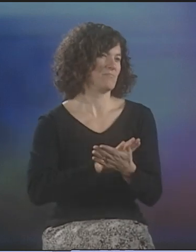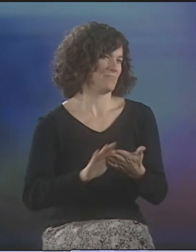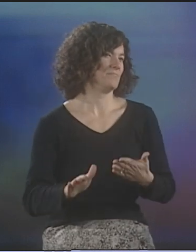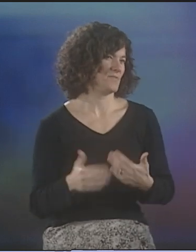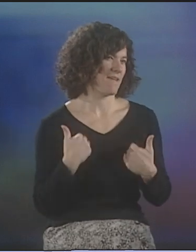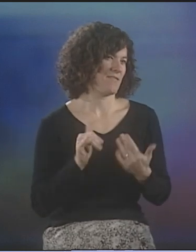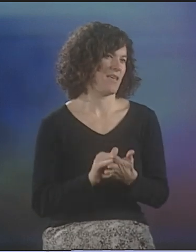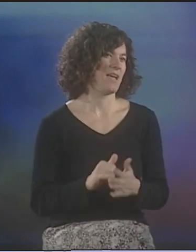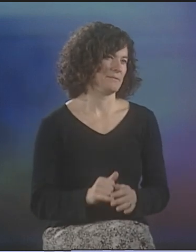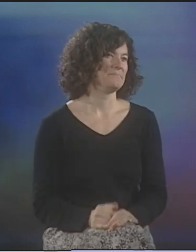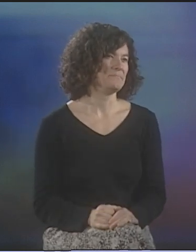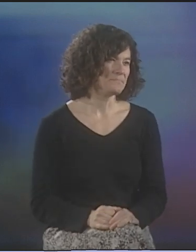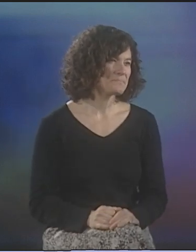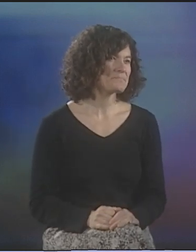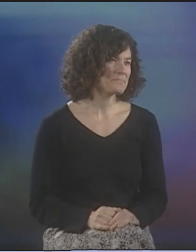AND GET A LOT OF INPUT FROM THEM.